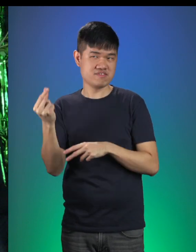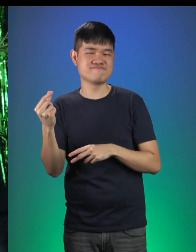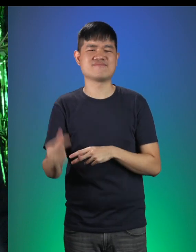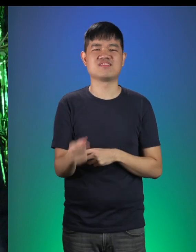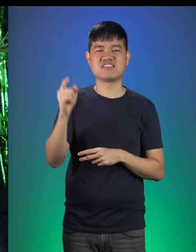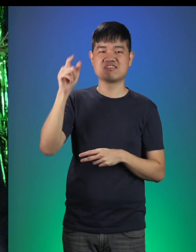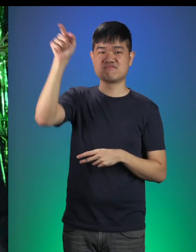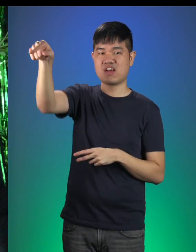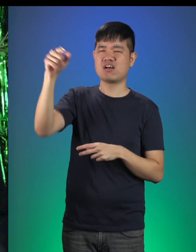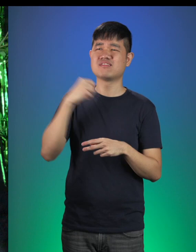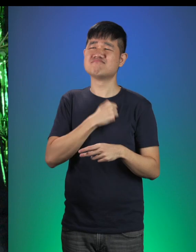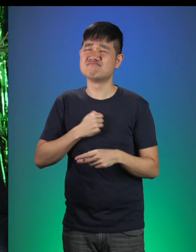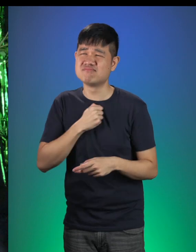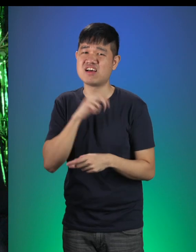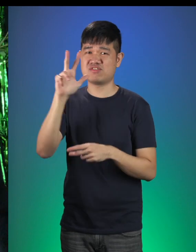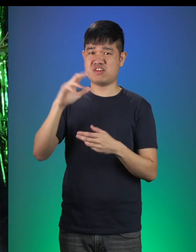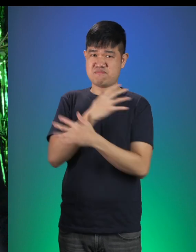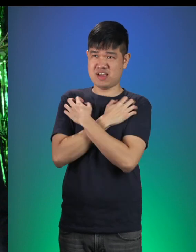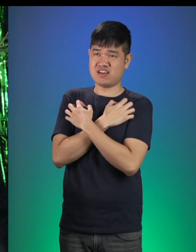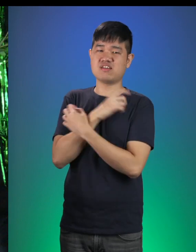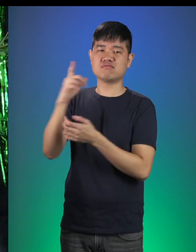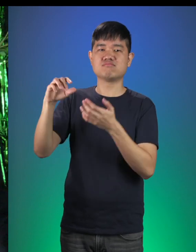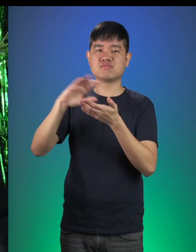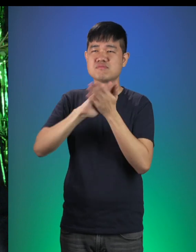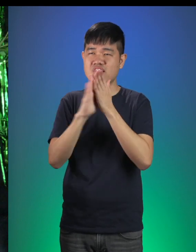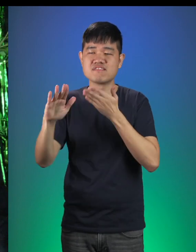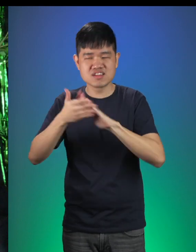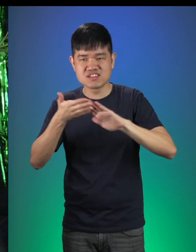After she apologized to the three bears, they forgave her and now they’re great friends!